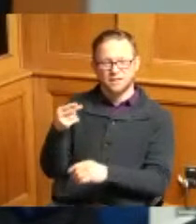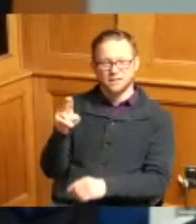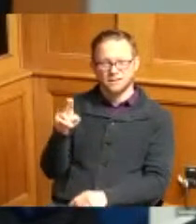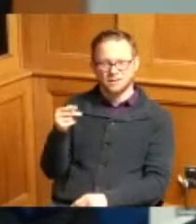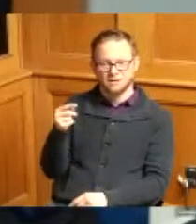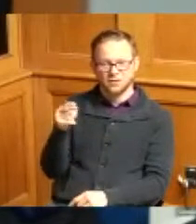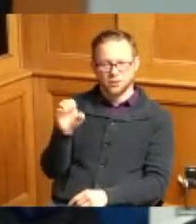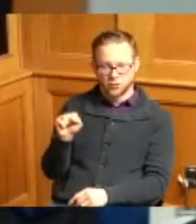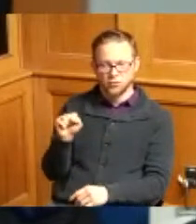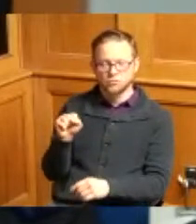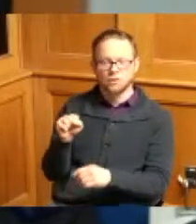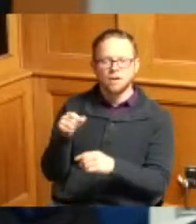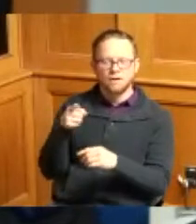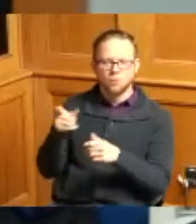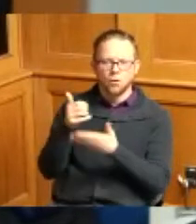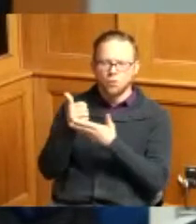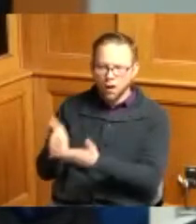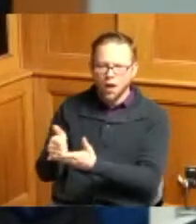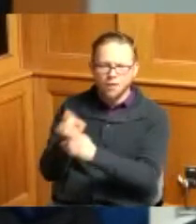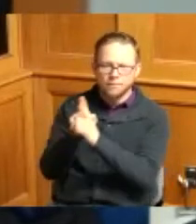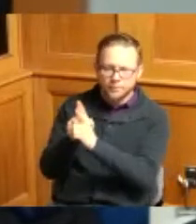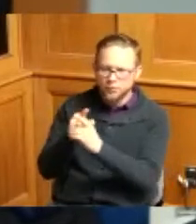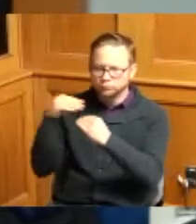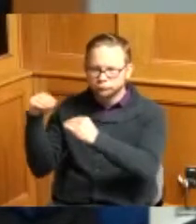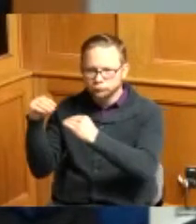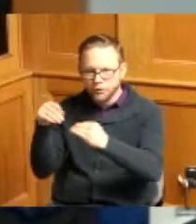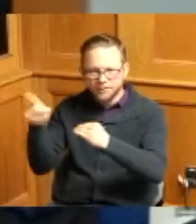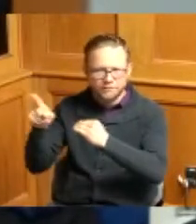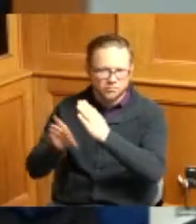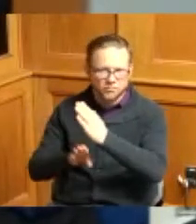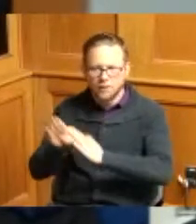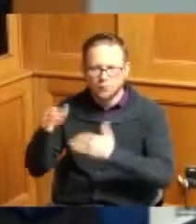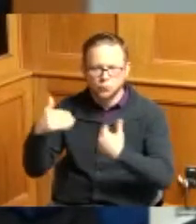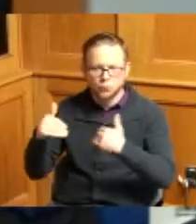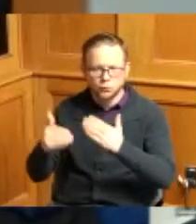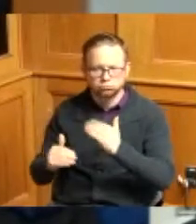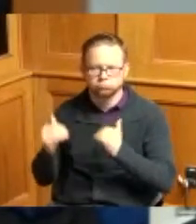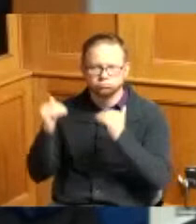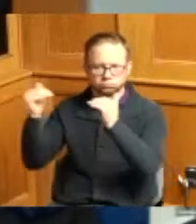the player that he's become and the person that he's become and last but not least like not least